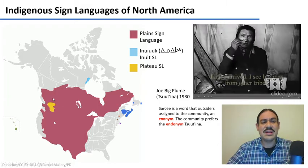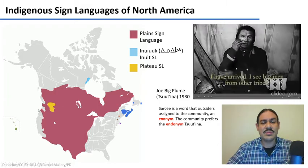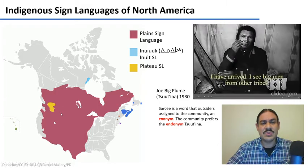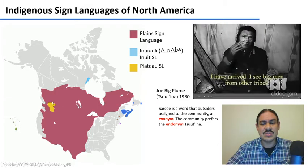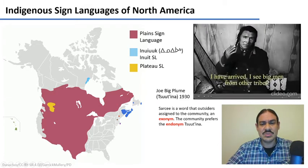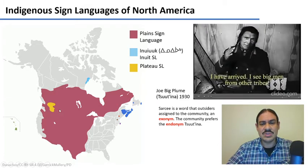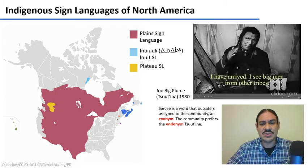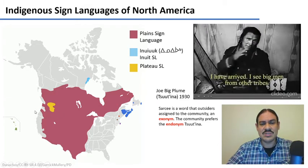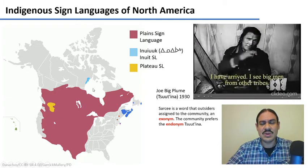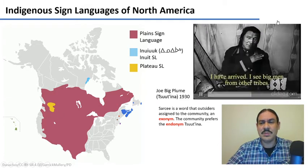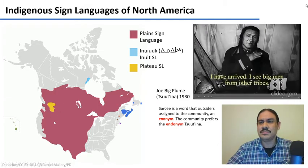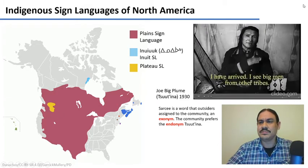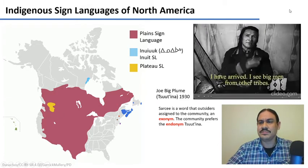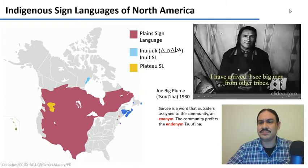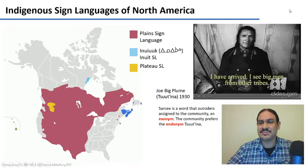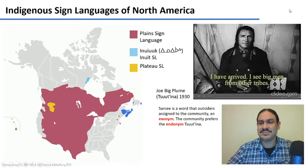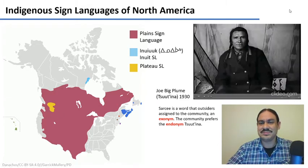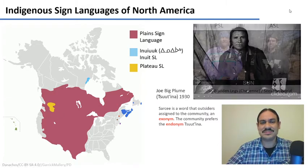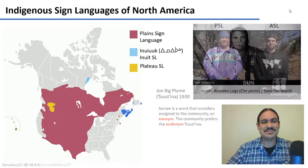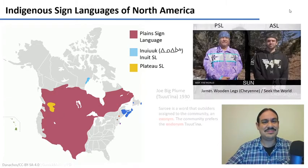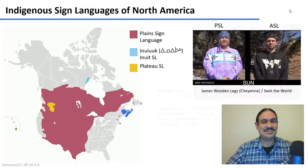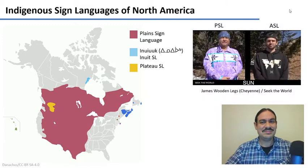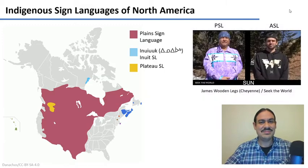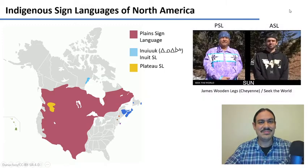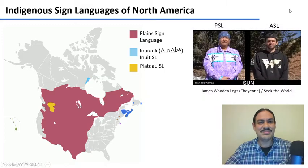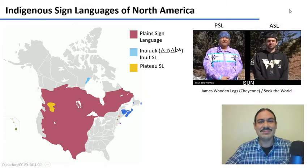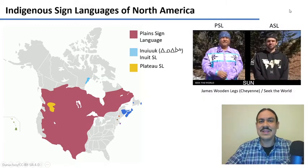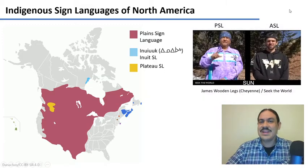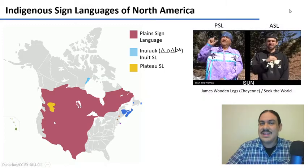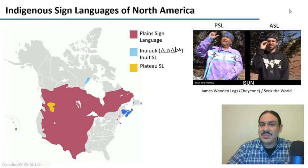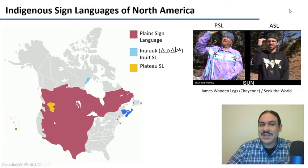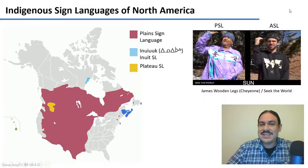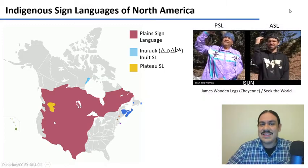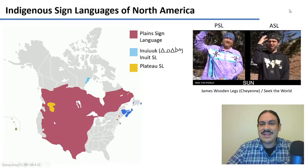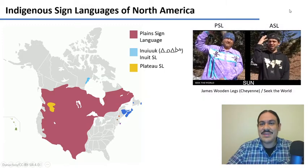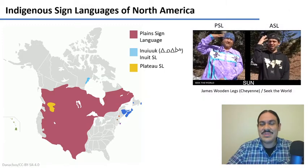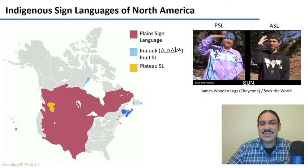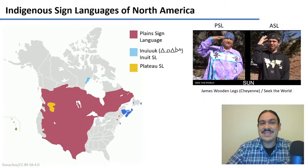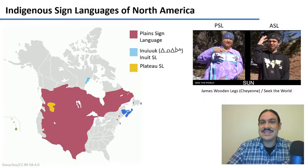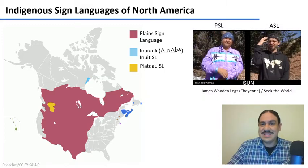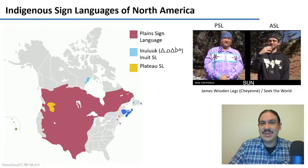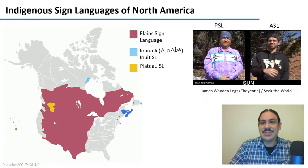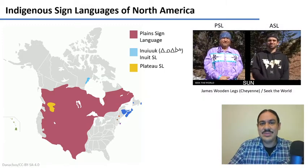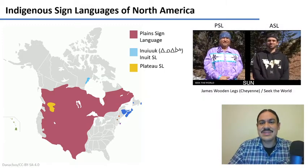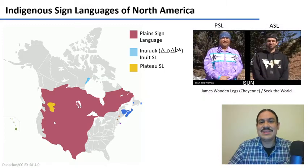take a look at a few example words from psl versus asl